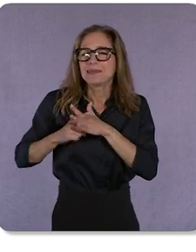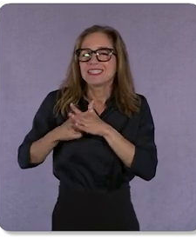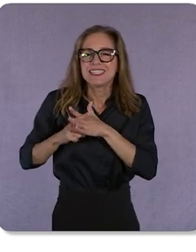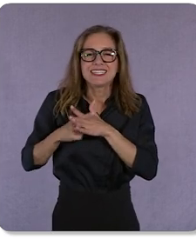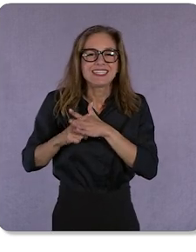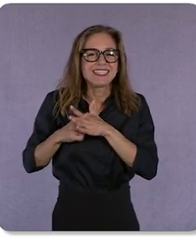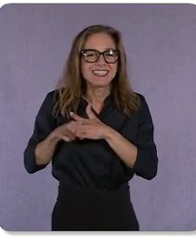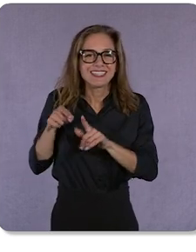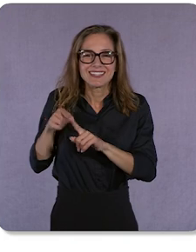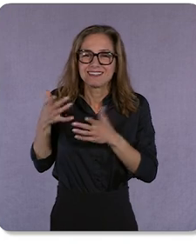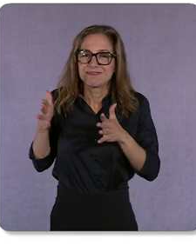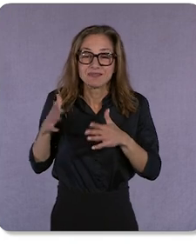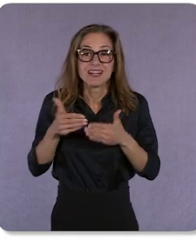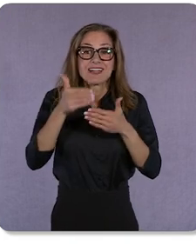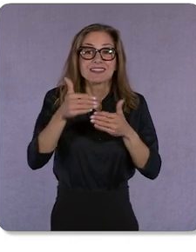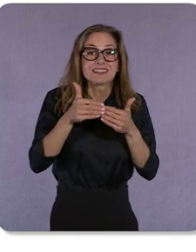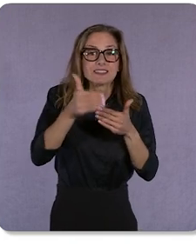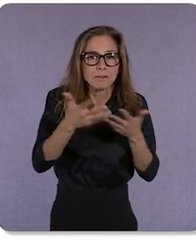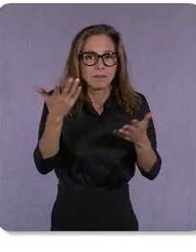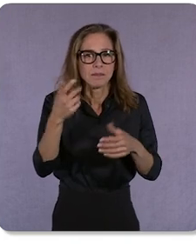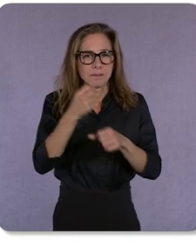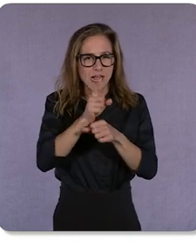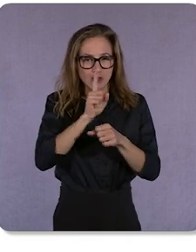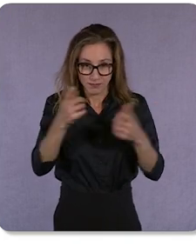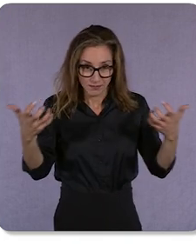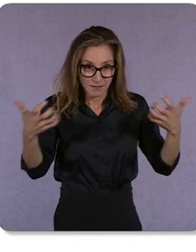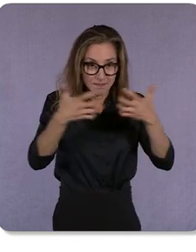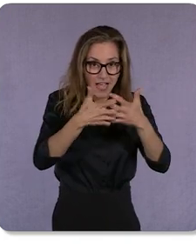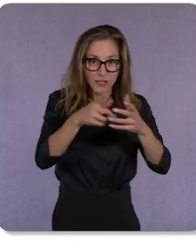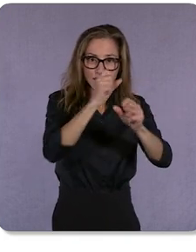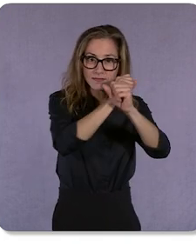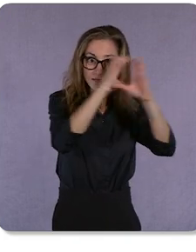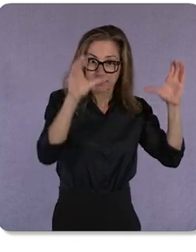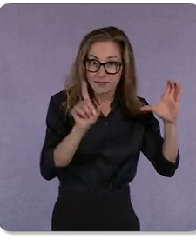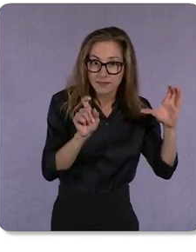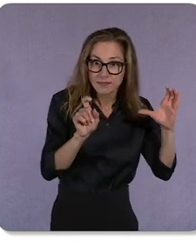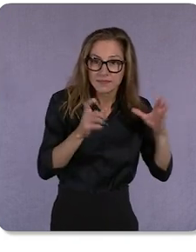what they find is what they had in mind. Take the example of shopping for new furniture.